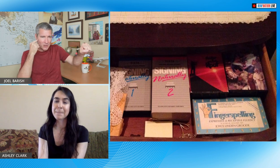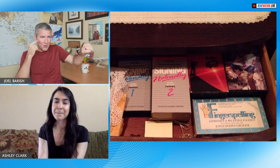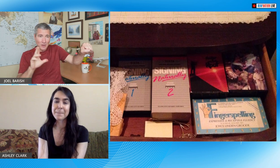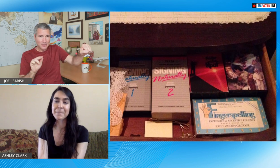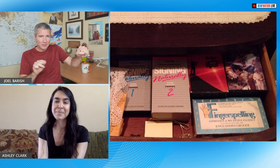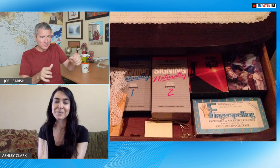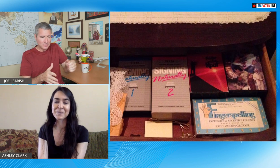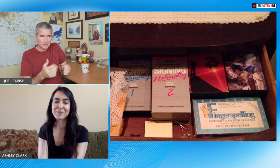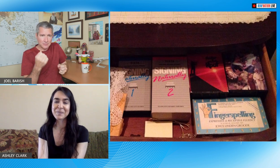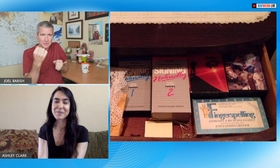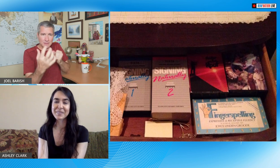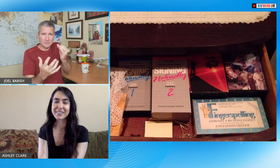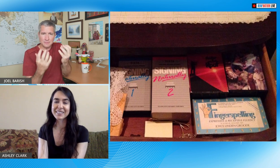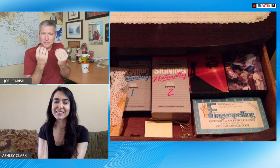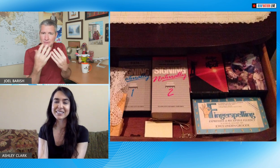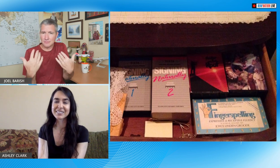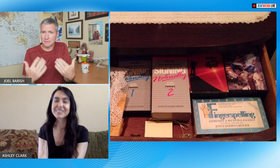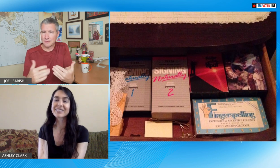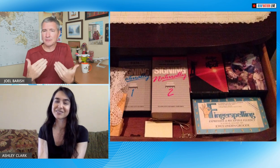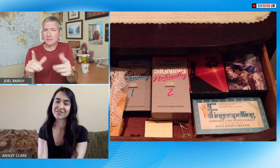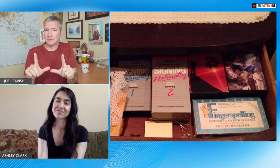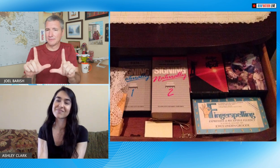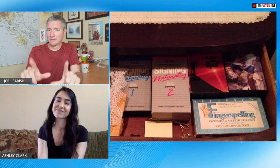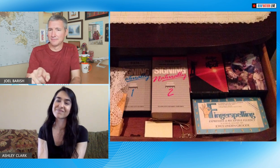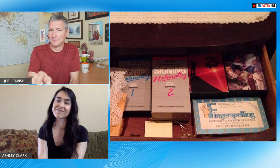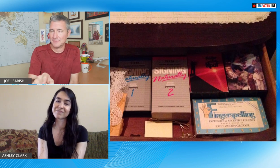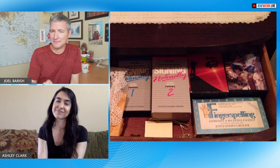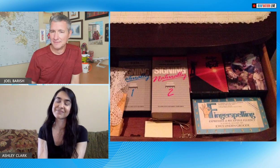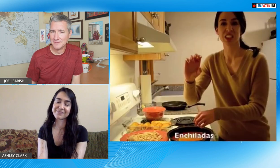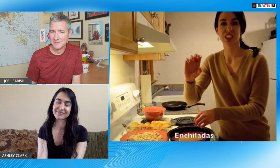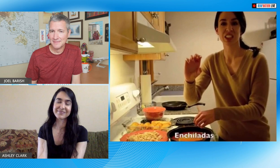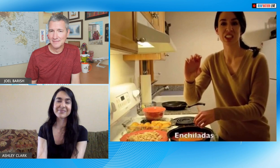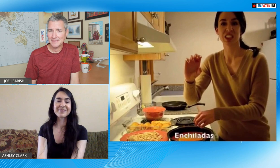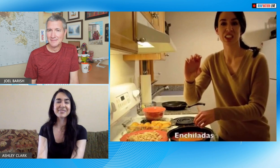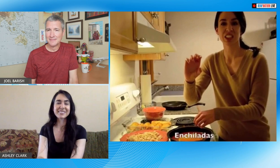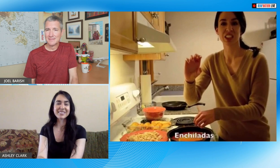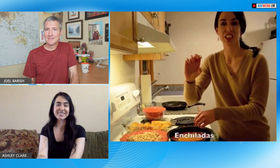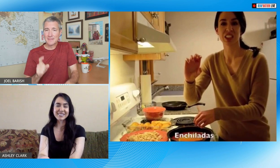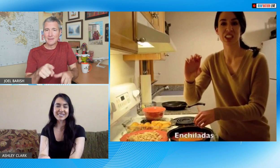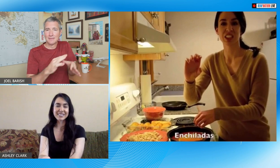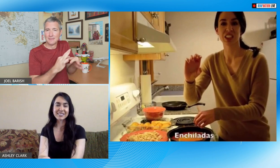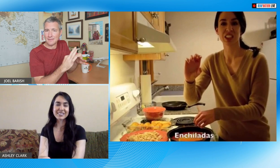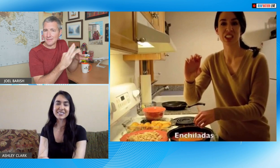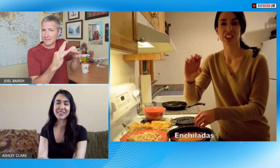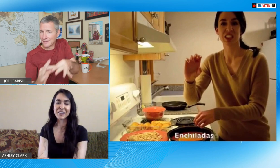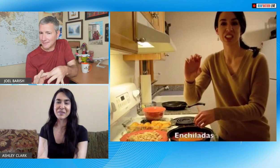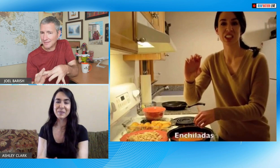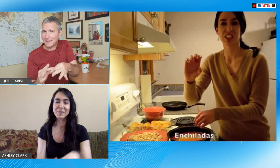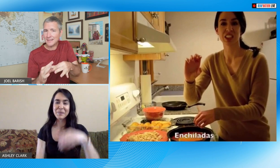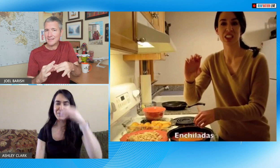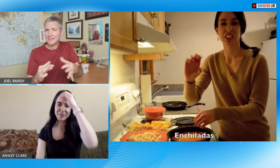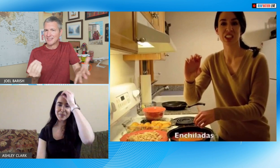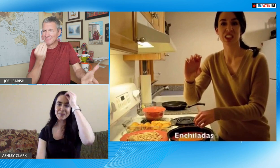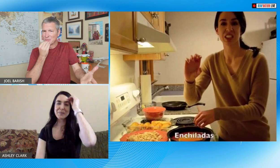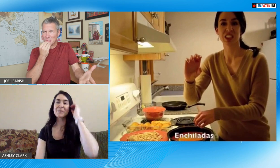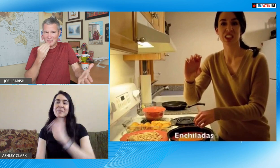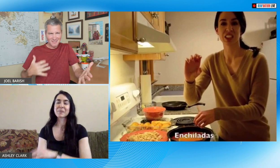know I said you open it up it's not filled with gold but filled with beautiful language and that's your picture there which then leads me to the